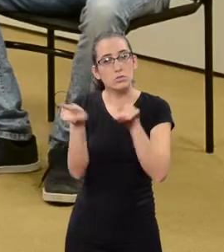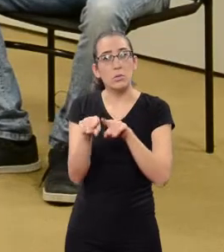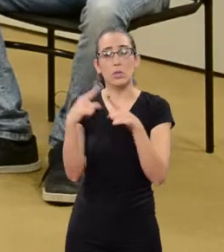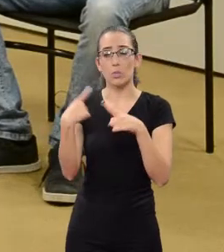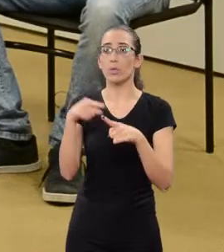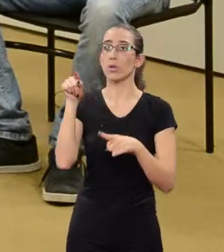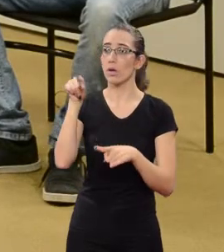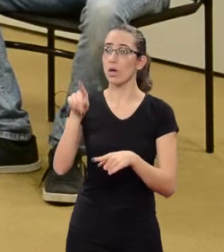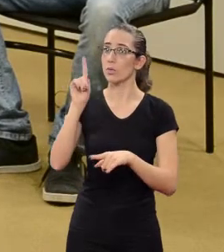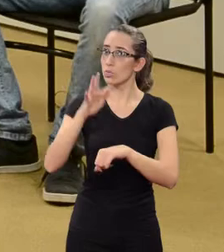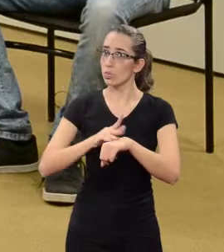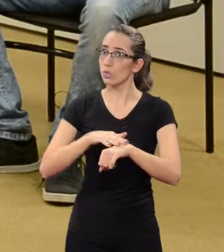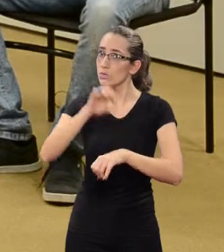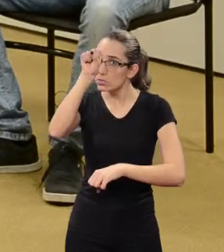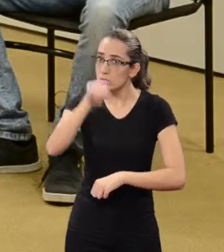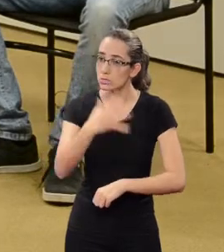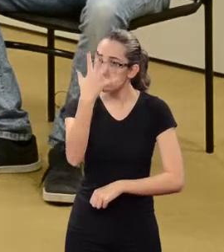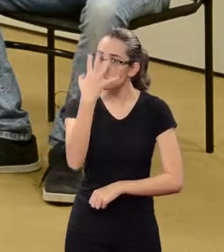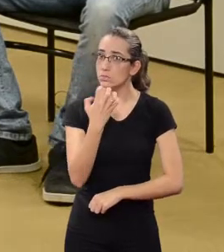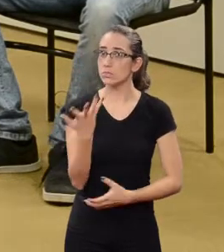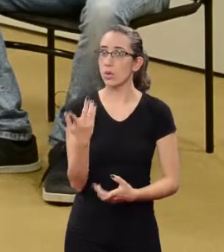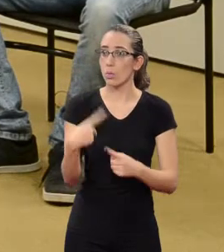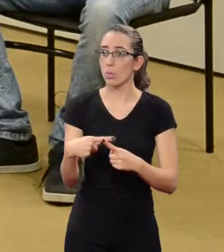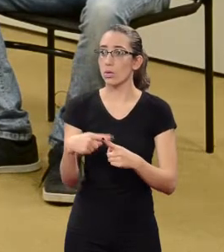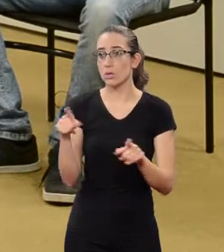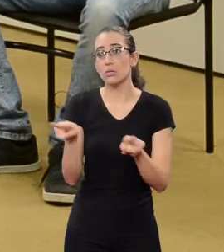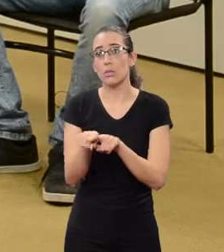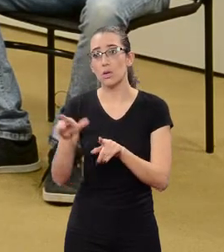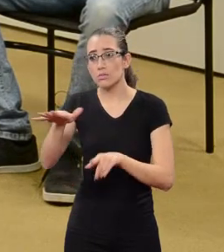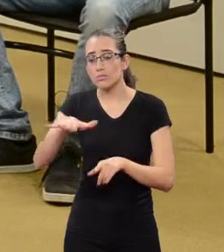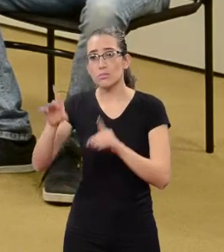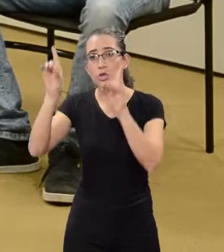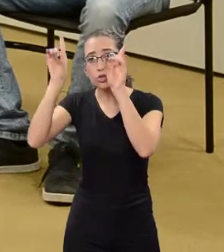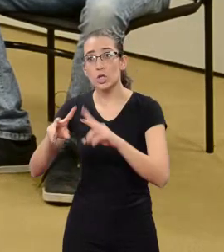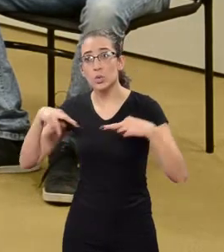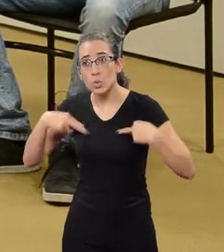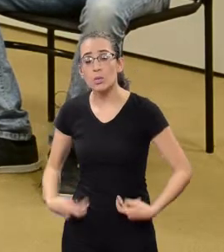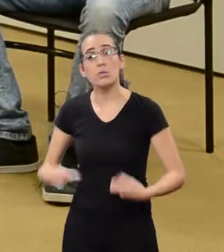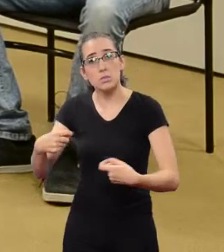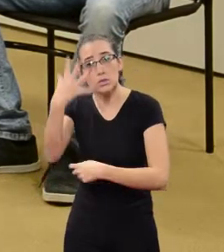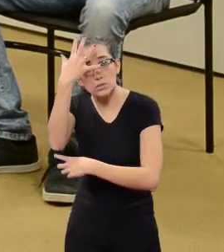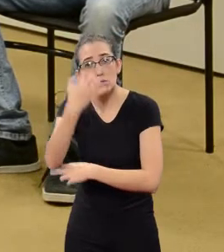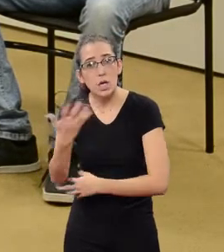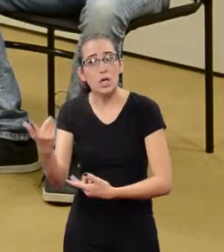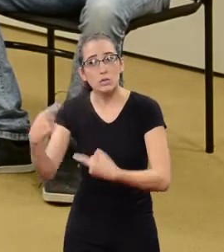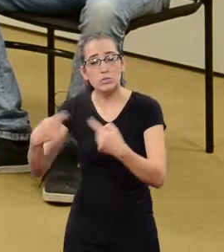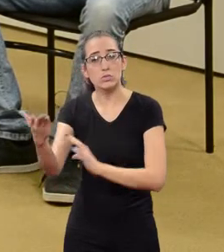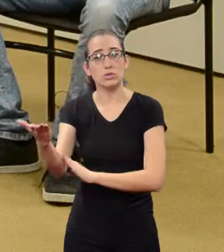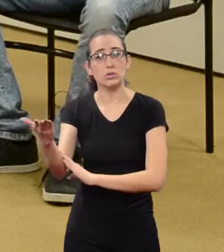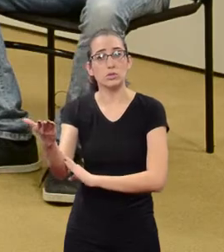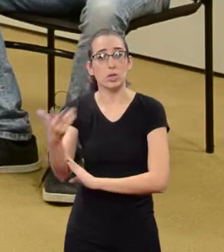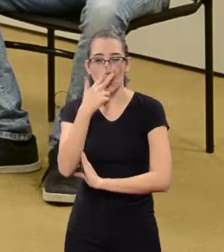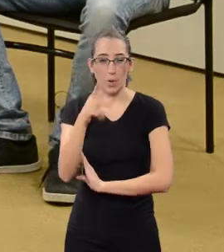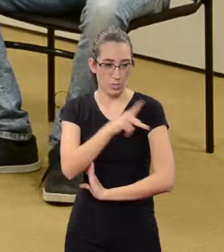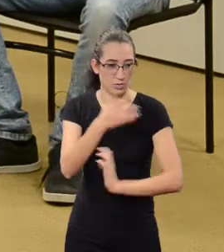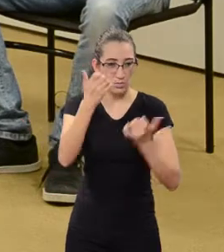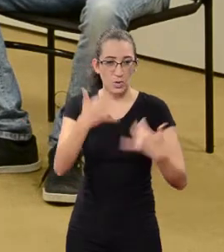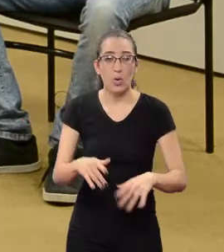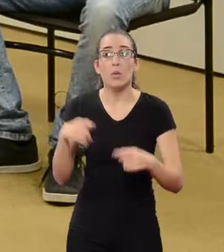It needs to be taken seriously. Just like Human Rights, that need to be rehashed as well.